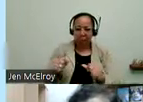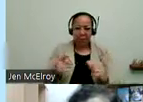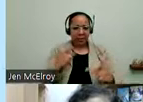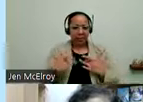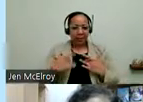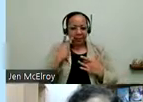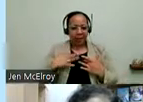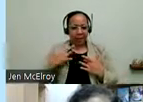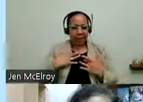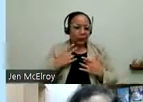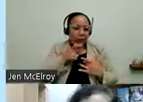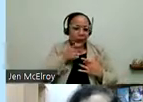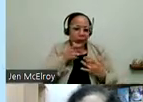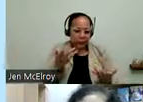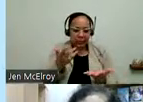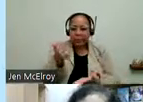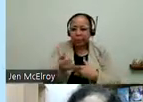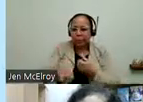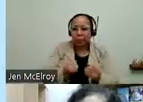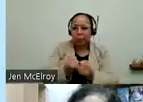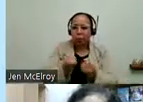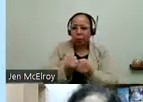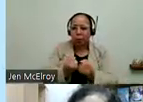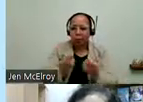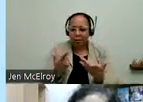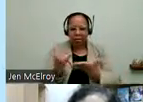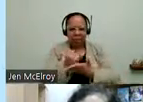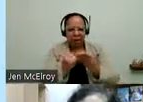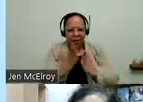be. And to help support the arts, especially sharing disability and